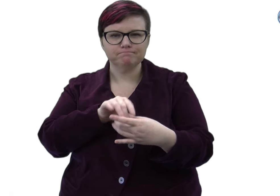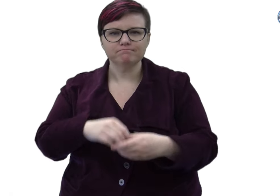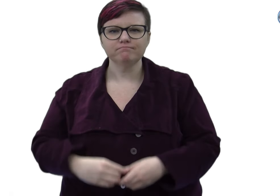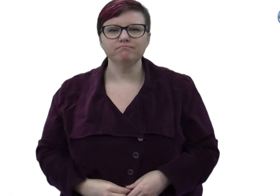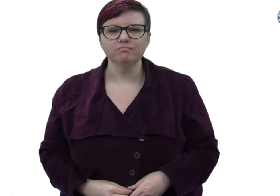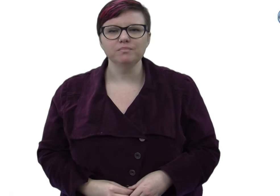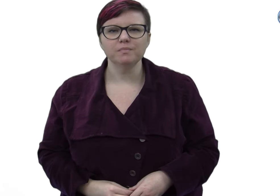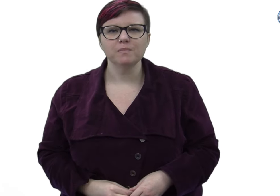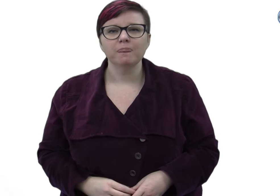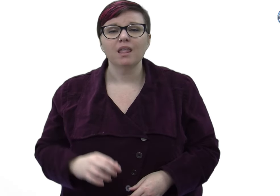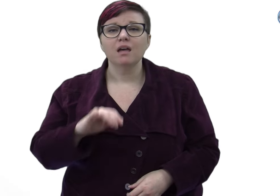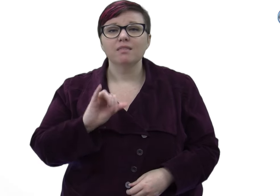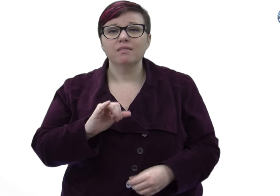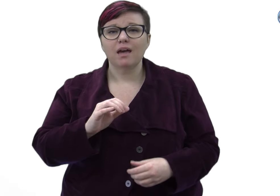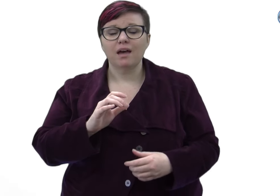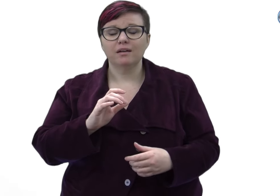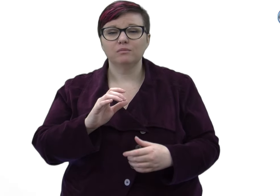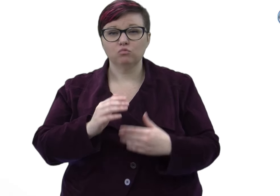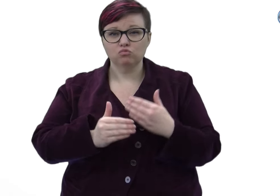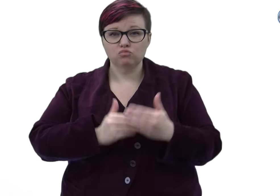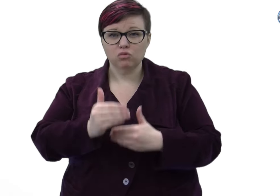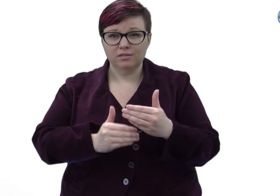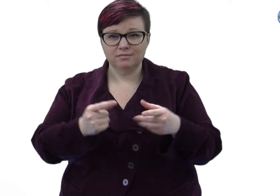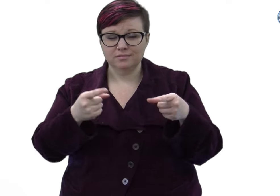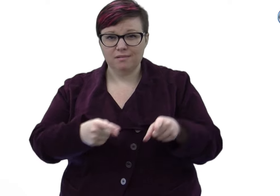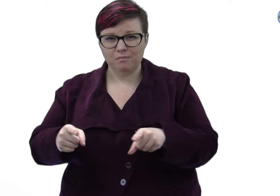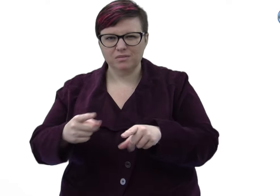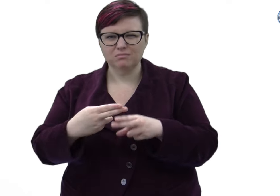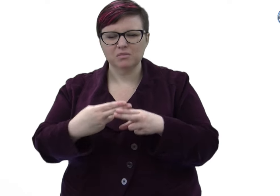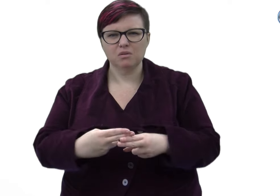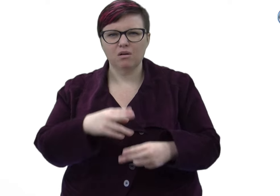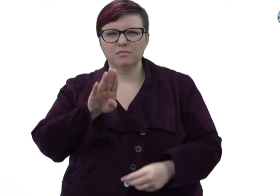This led to having time to analyze their own self in the process.